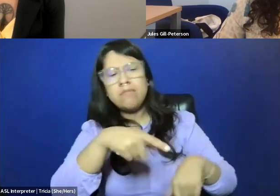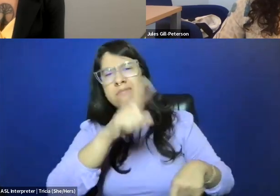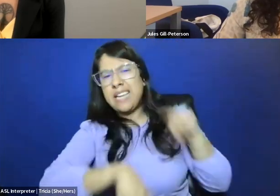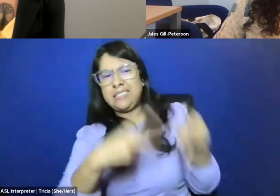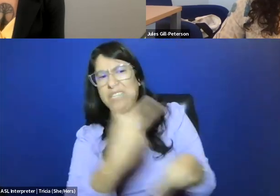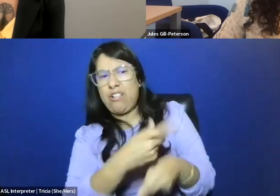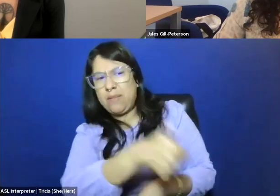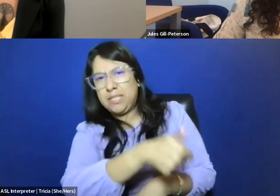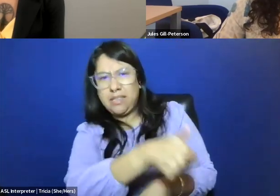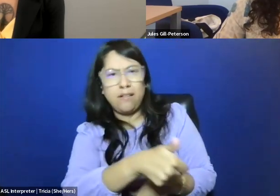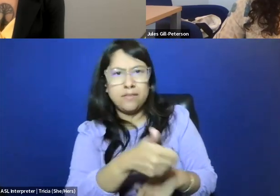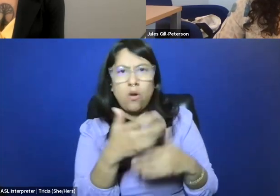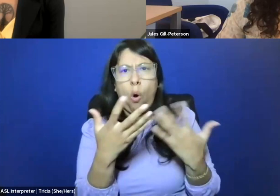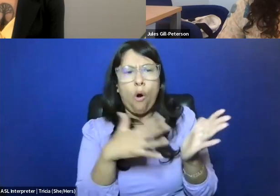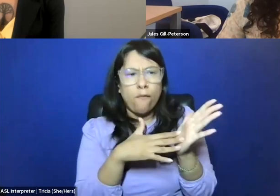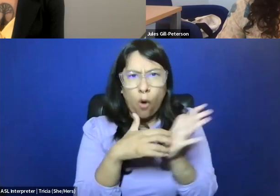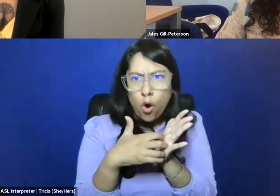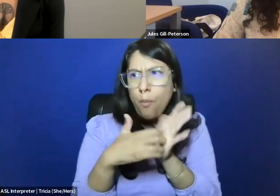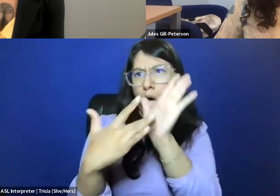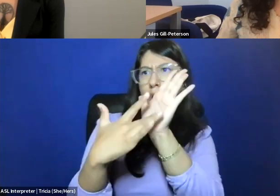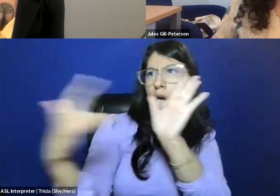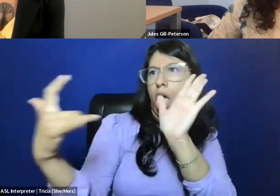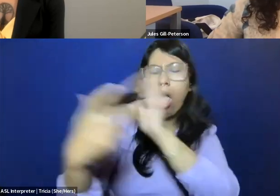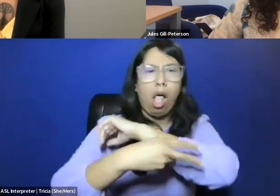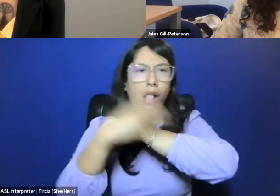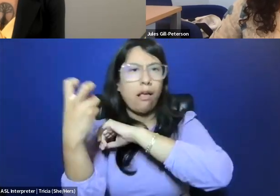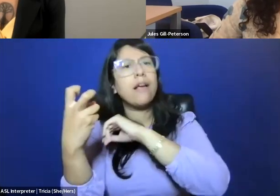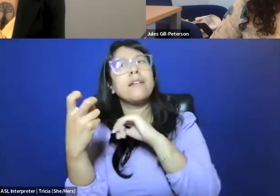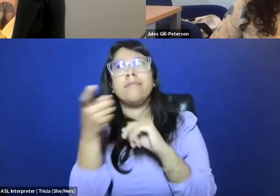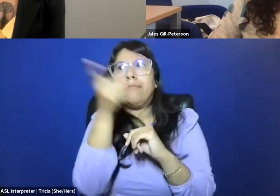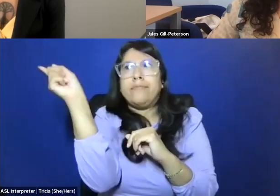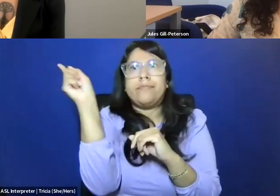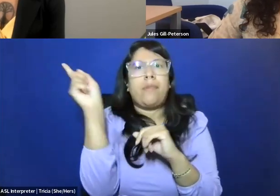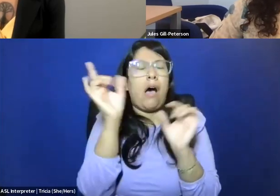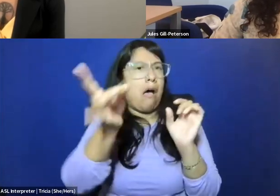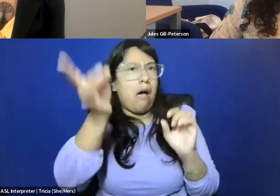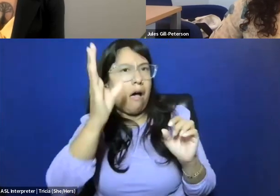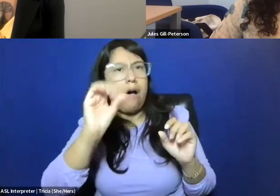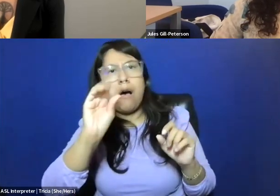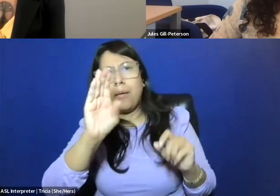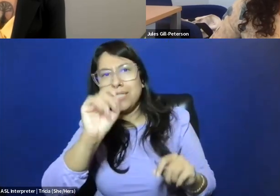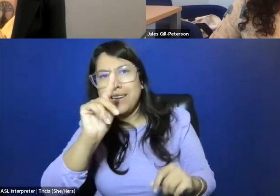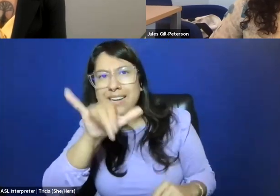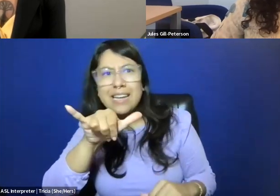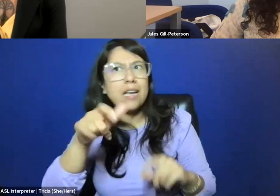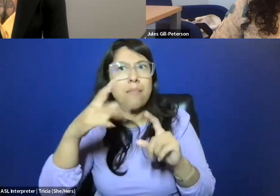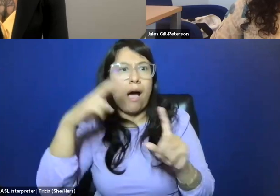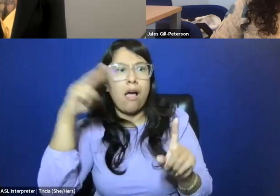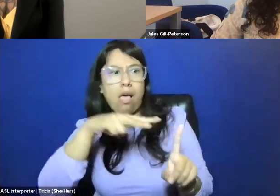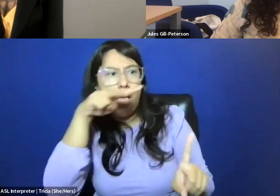of taking care of themselves, or you know, vulnerable to being corrupted by obscenity or by sex, right?